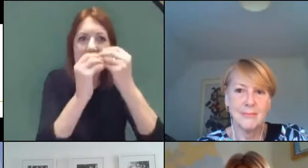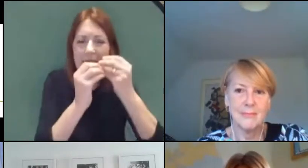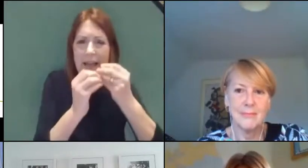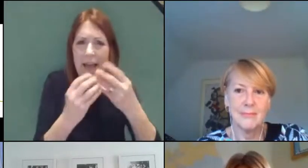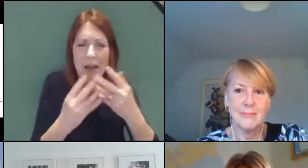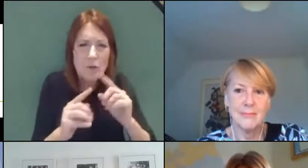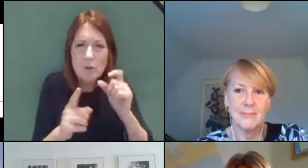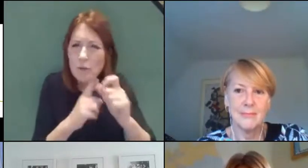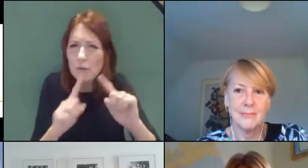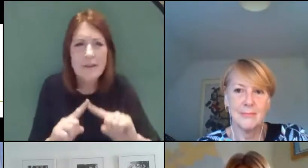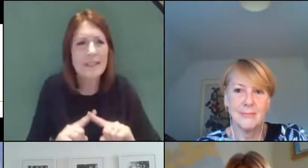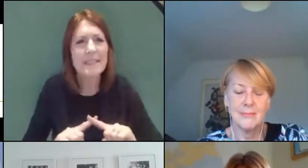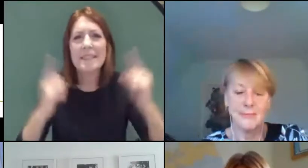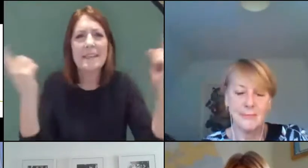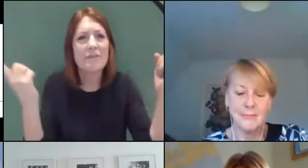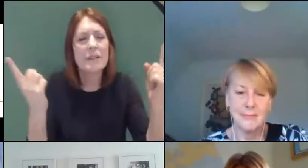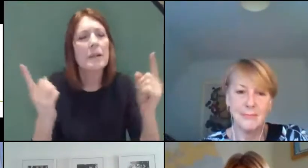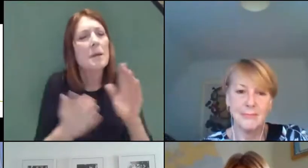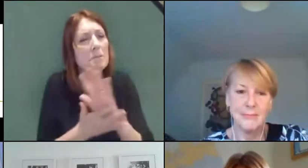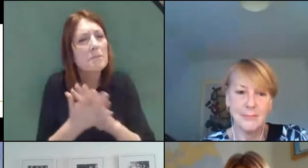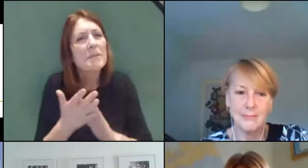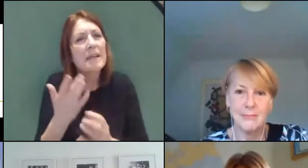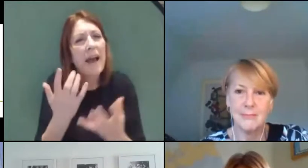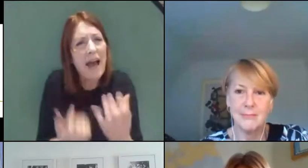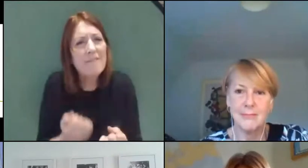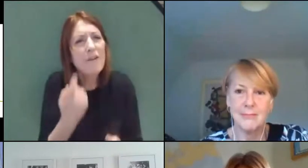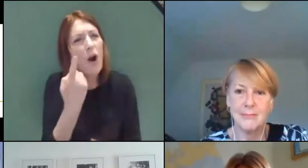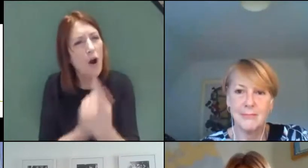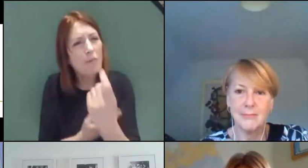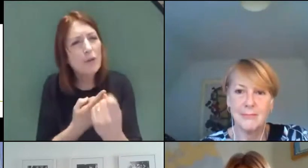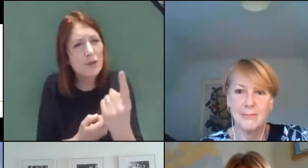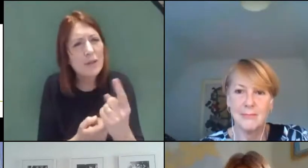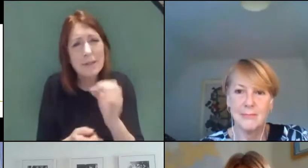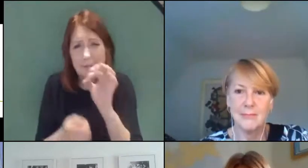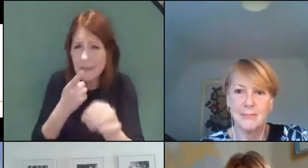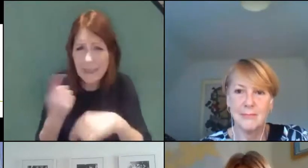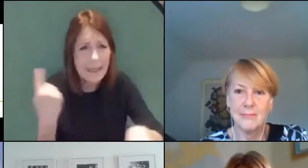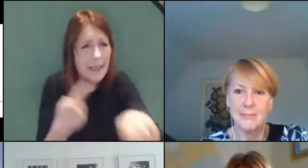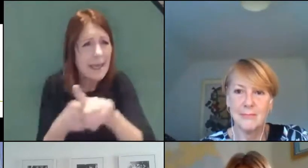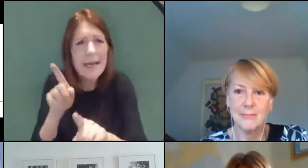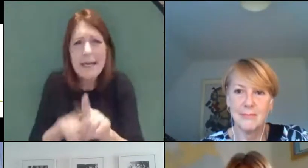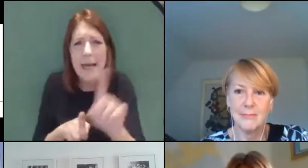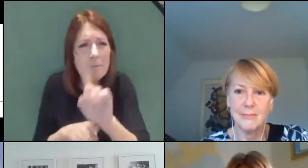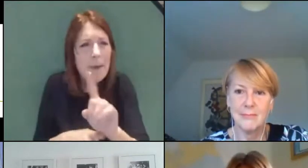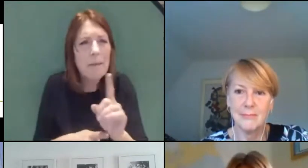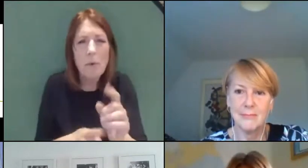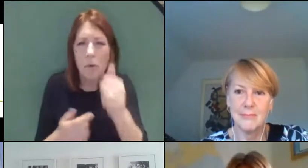There's opportunities for people, particularly young people with technology skills or